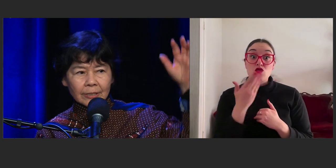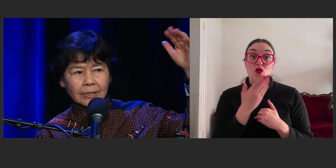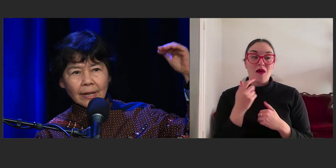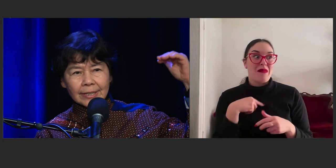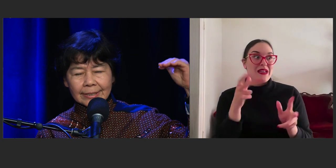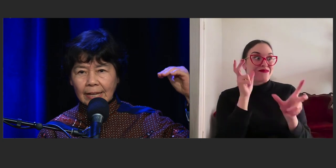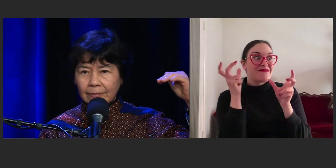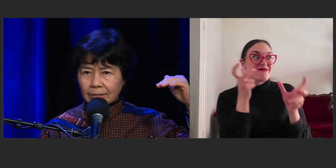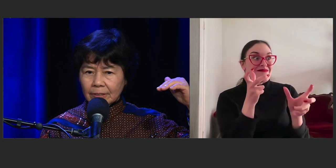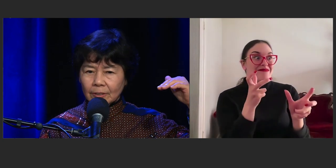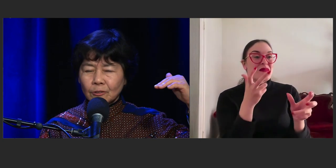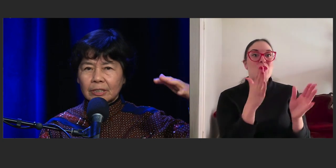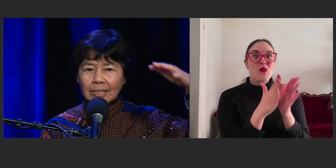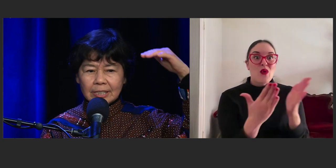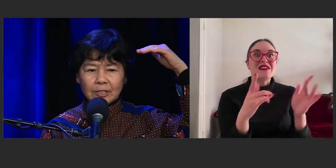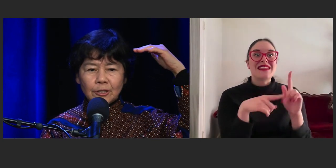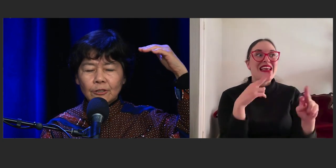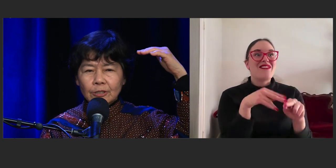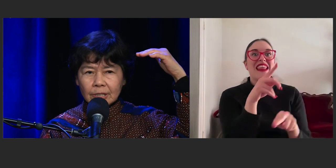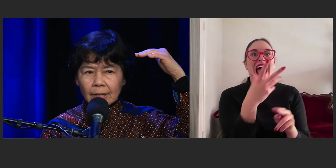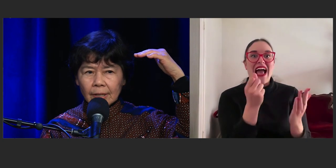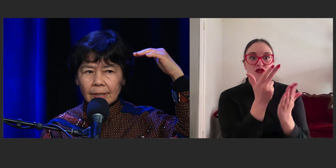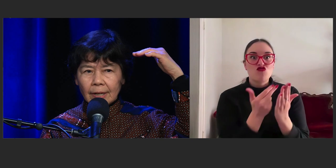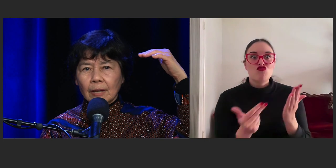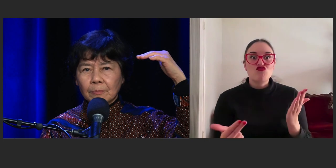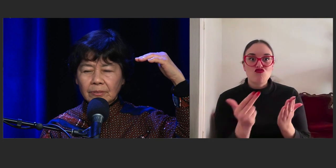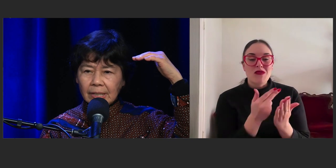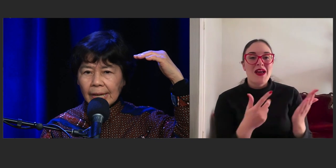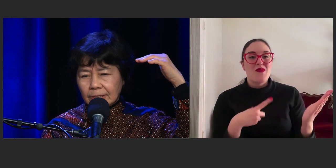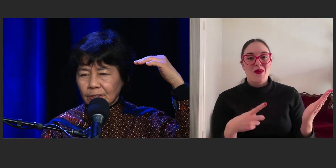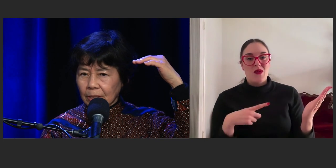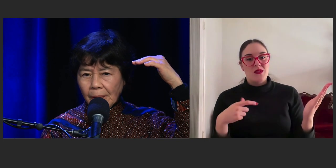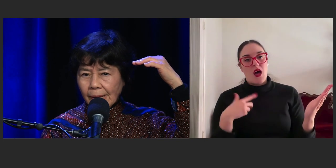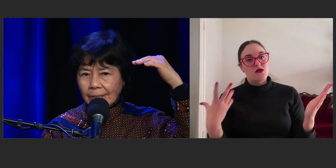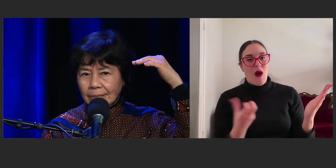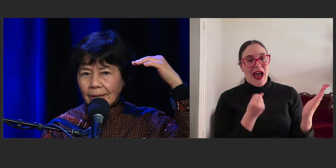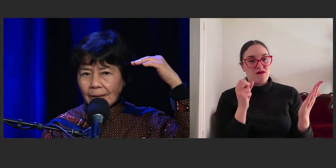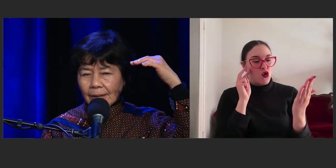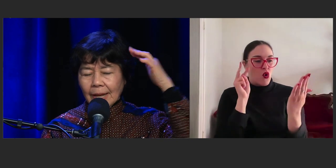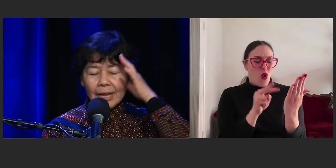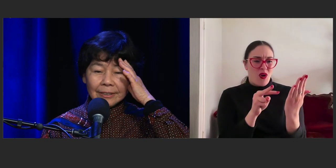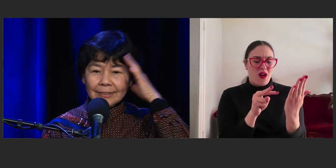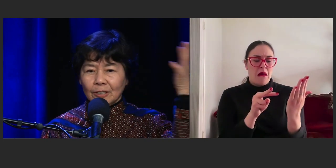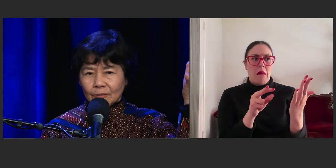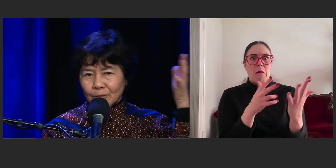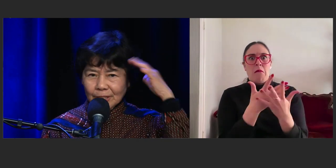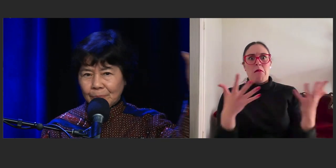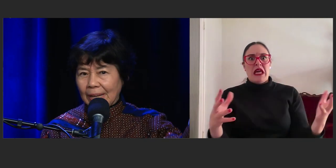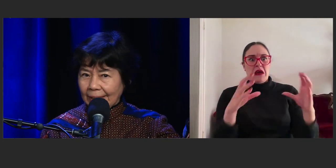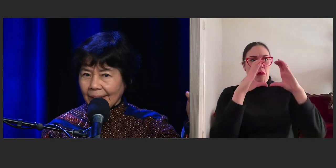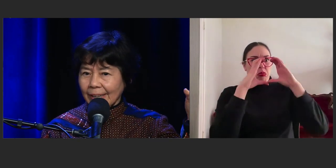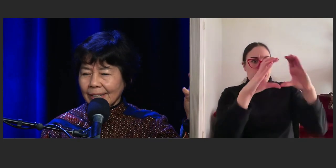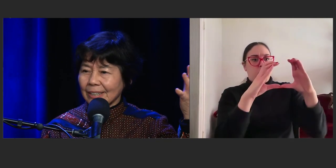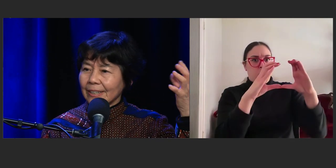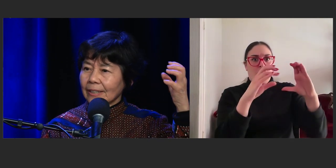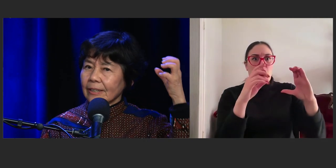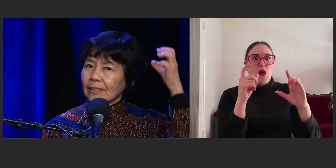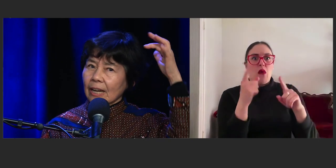'cause I didn't have to look at this huge clump of text on a page and it would give me a headache.